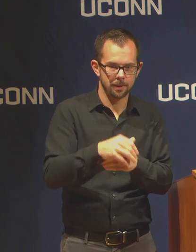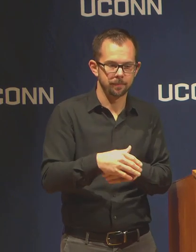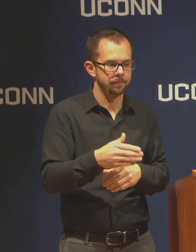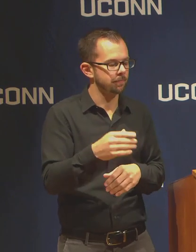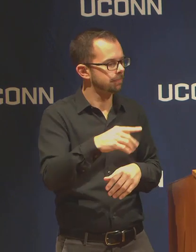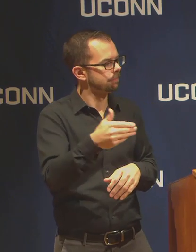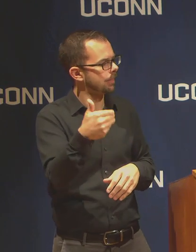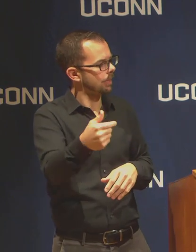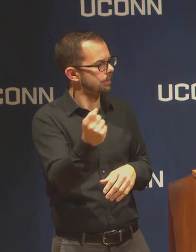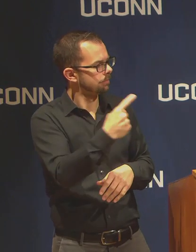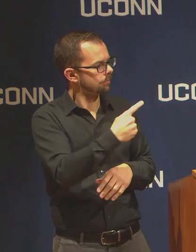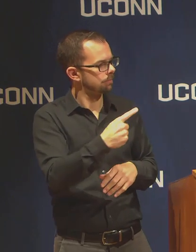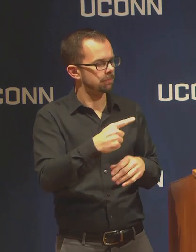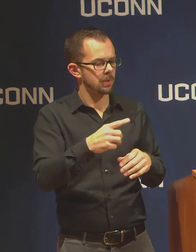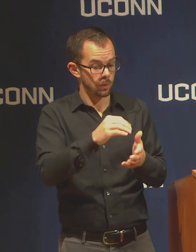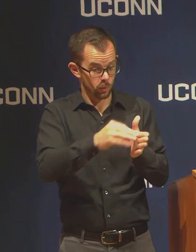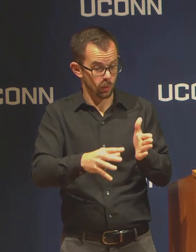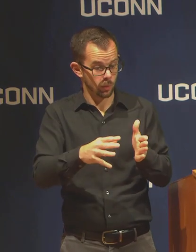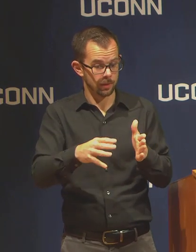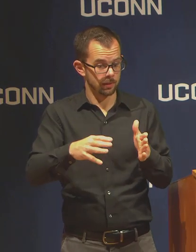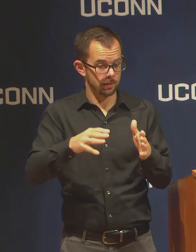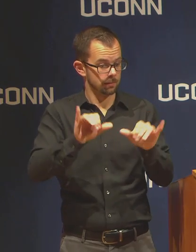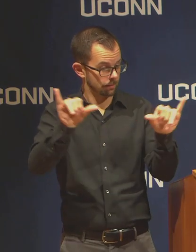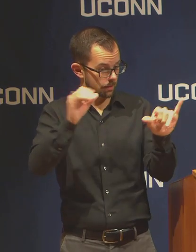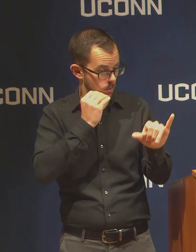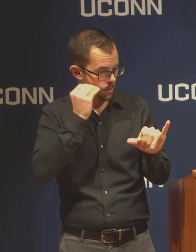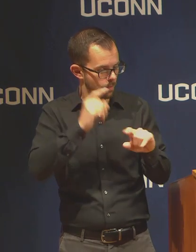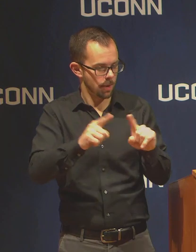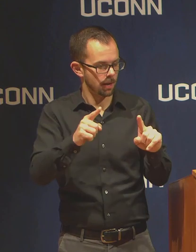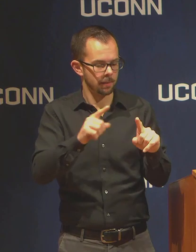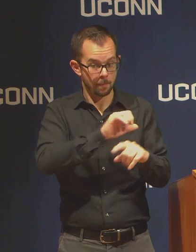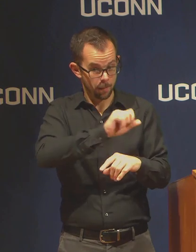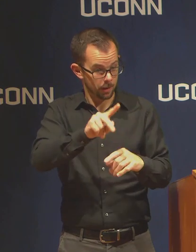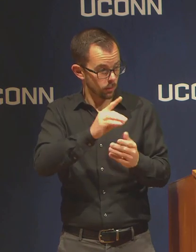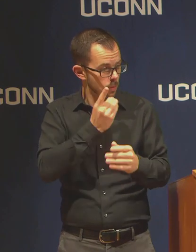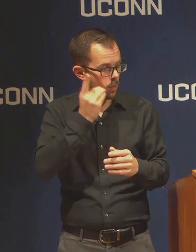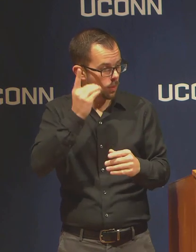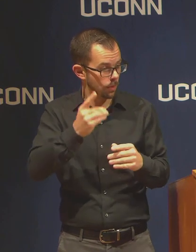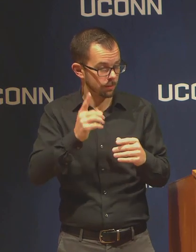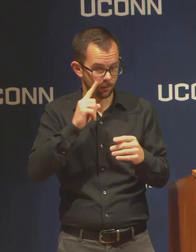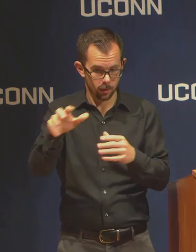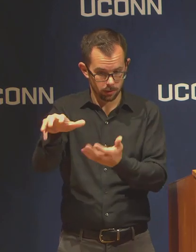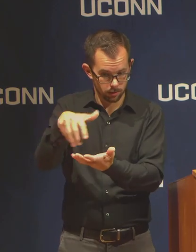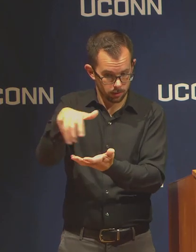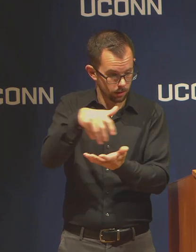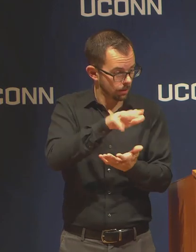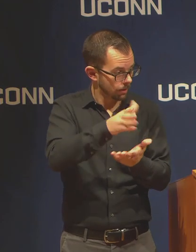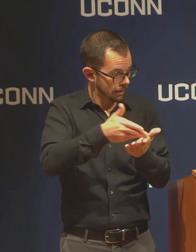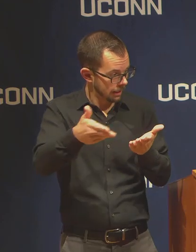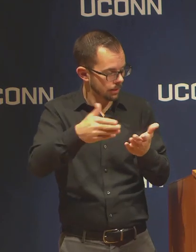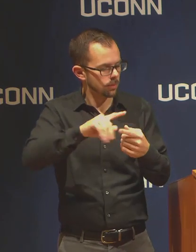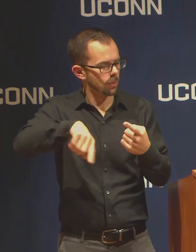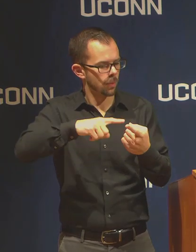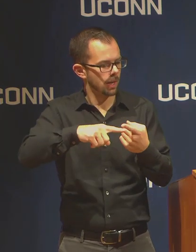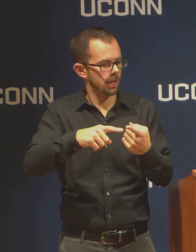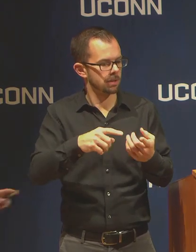return to dorms to retrieve items, and what about campus apartments? I'm going to